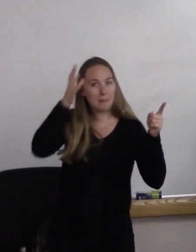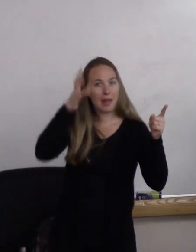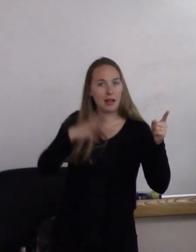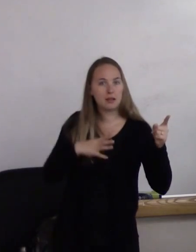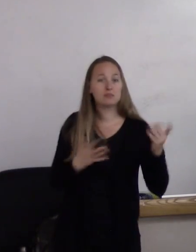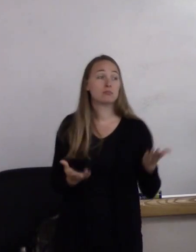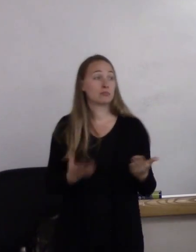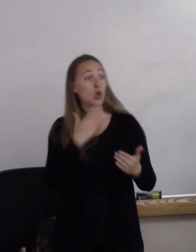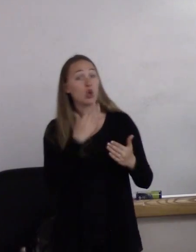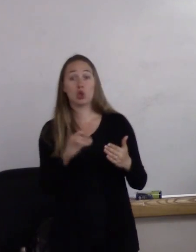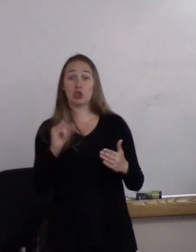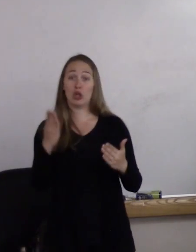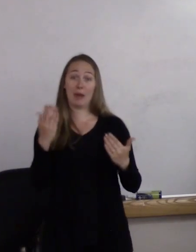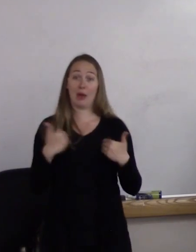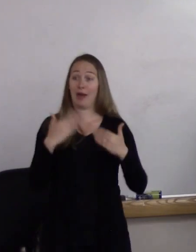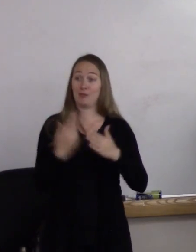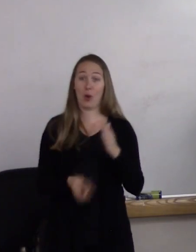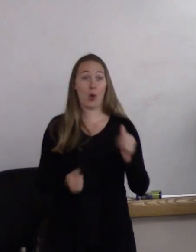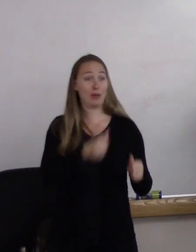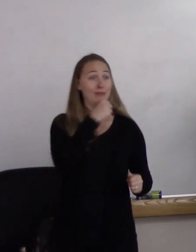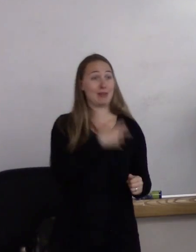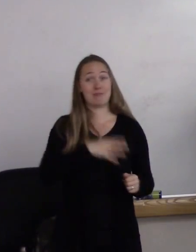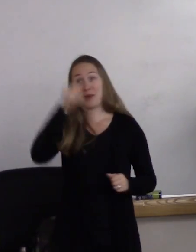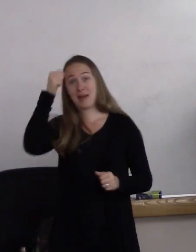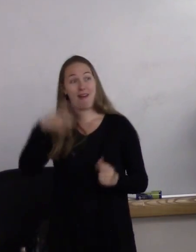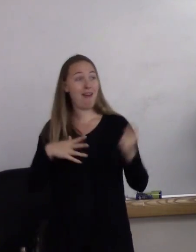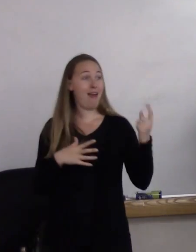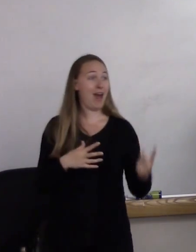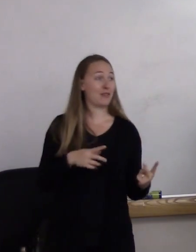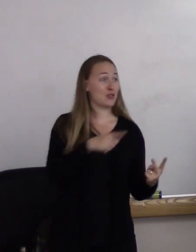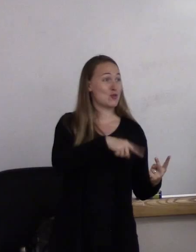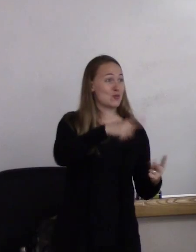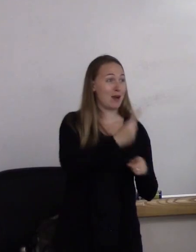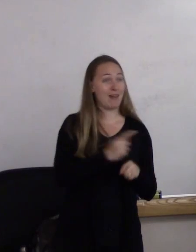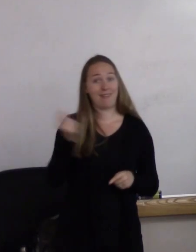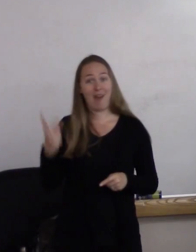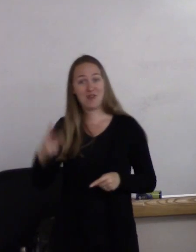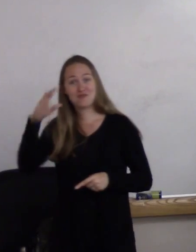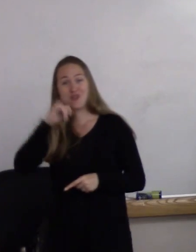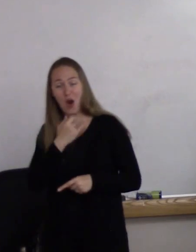Male, male. Well, good job. Half of you are right and half of you are wrong.